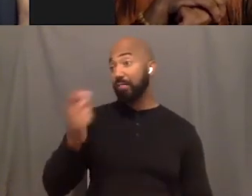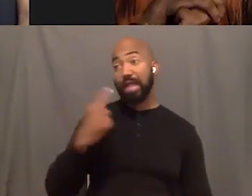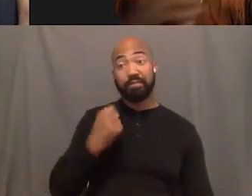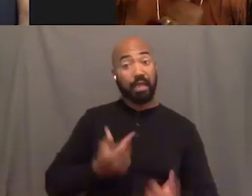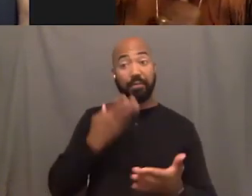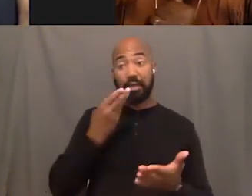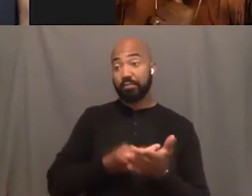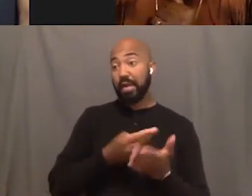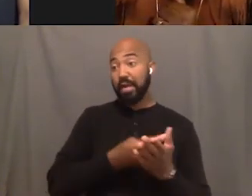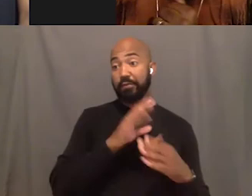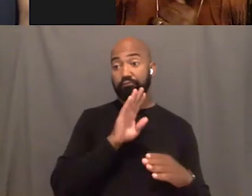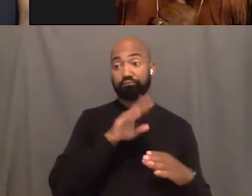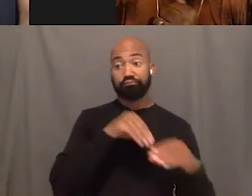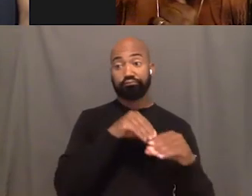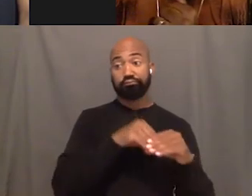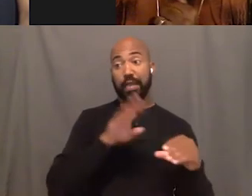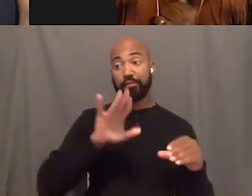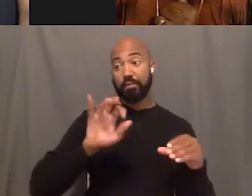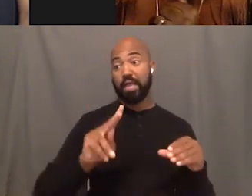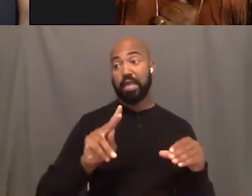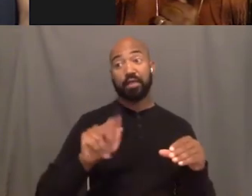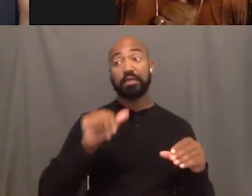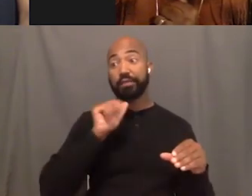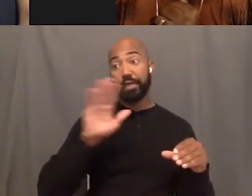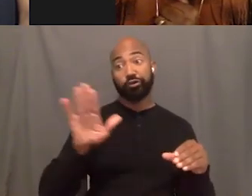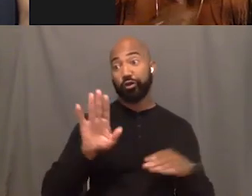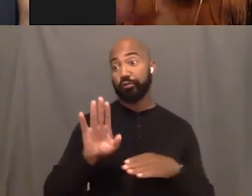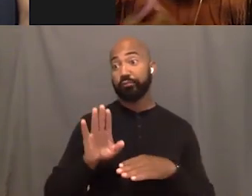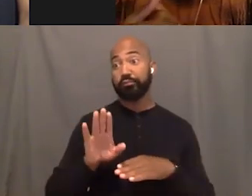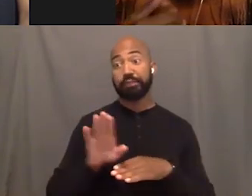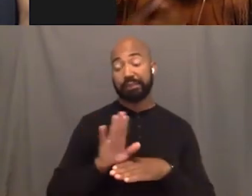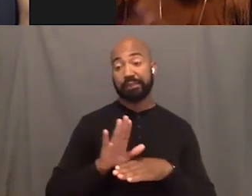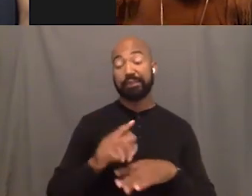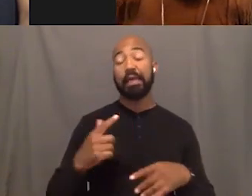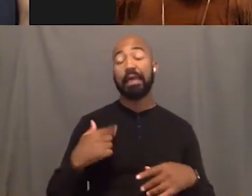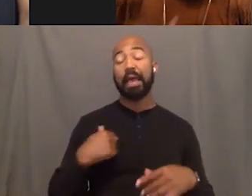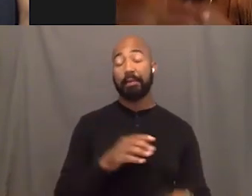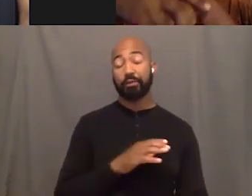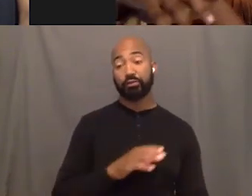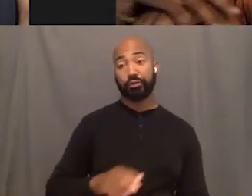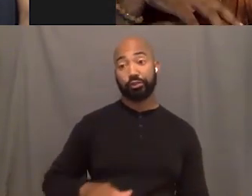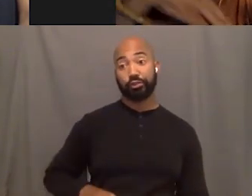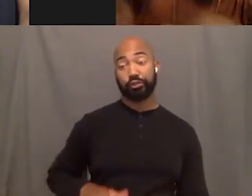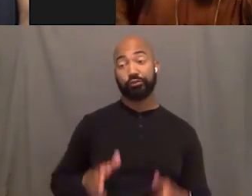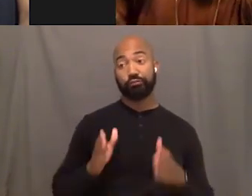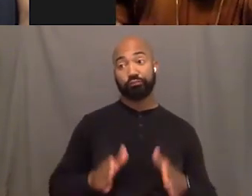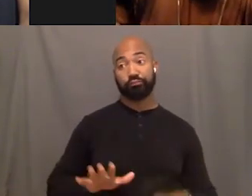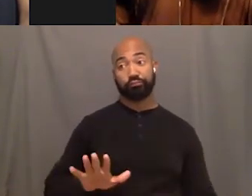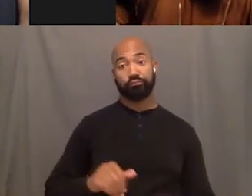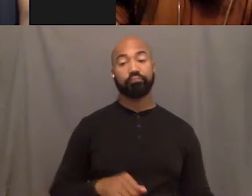It's none of your business, I'm a Christian. If your life were a song, what would the title be?